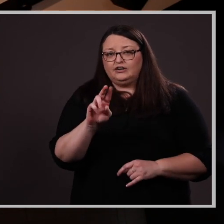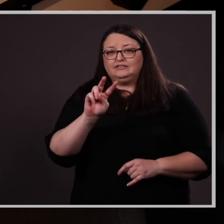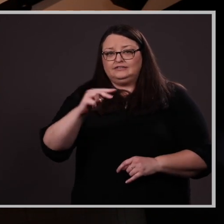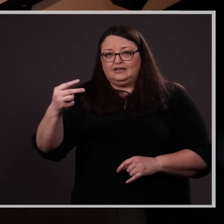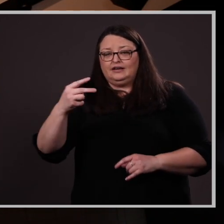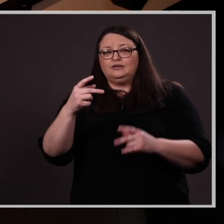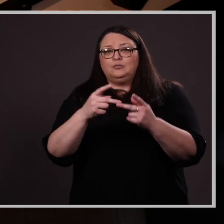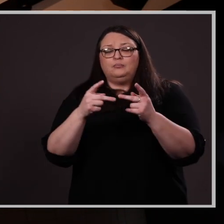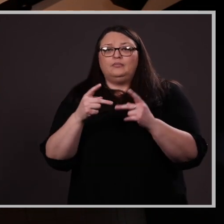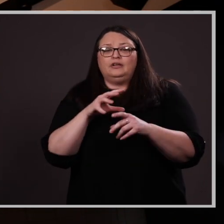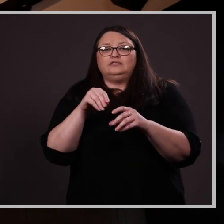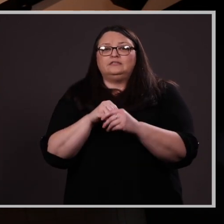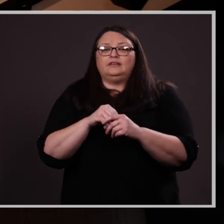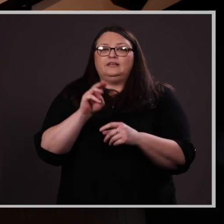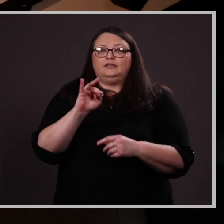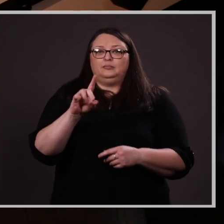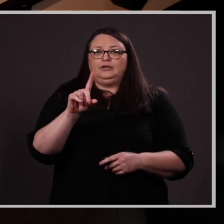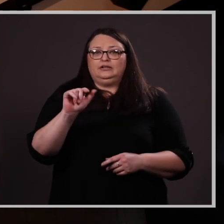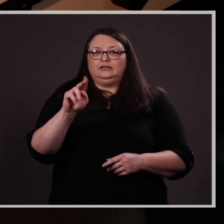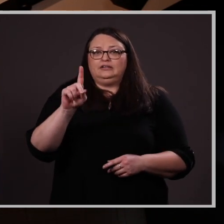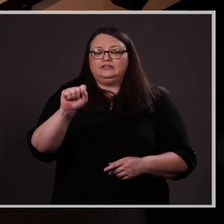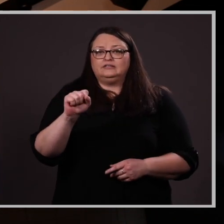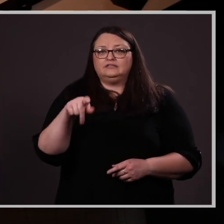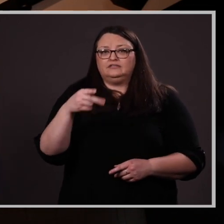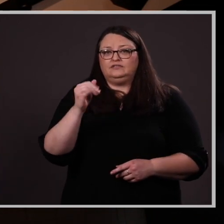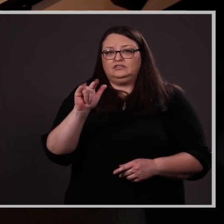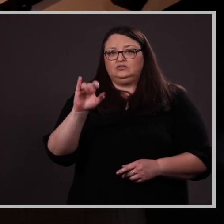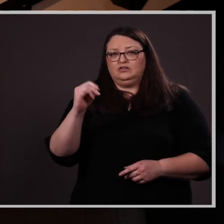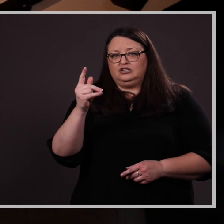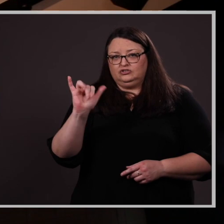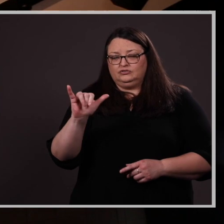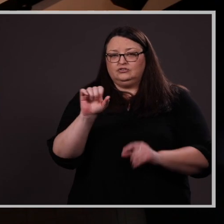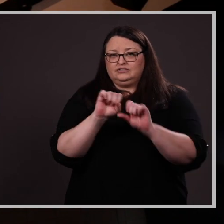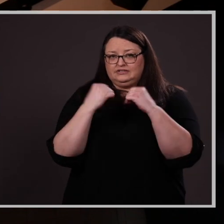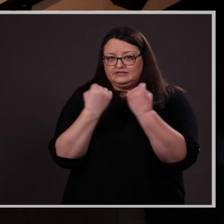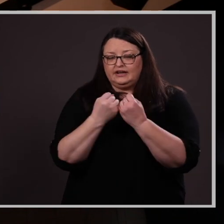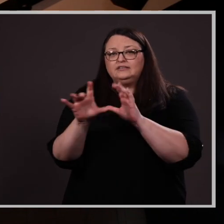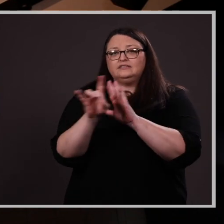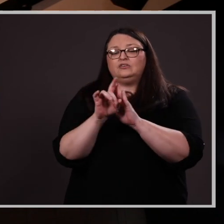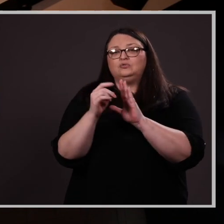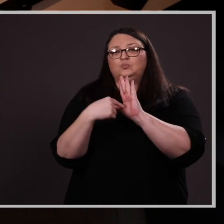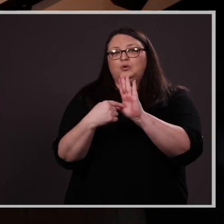place at the Midlands Physiological Society, and was selected to represent UNO at the International